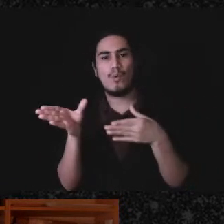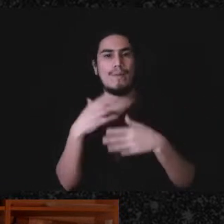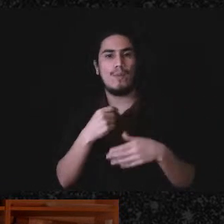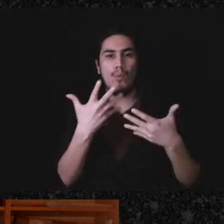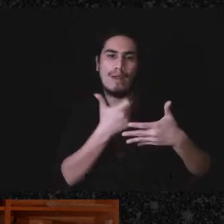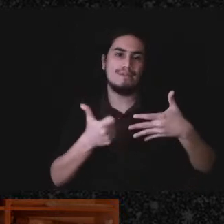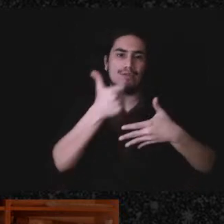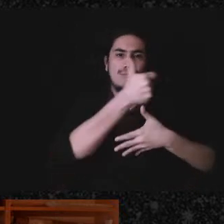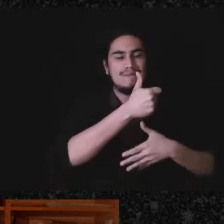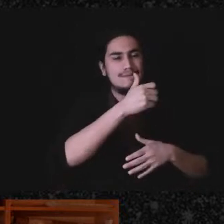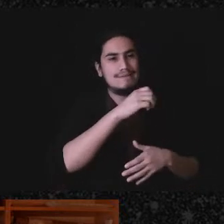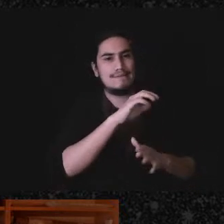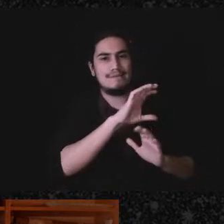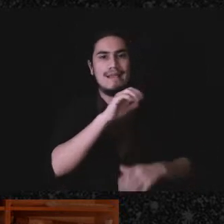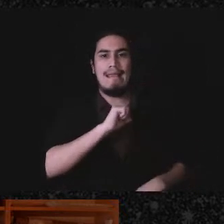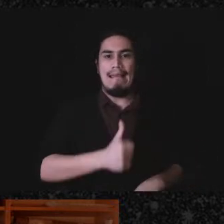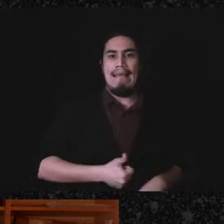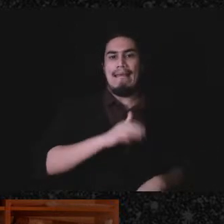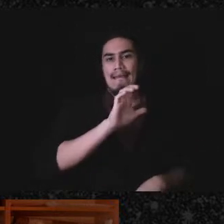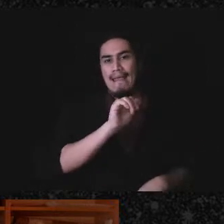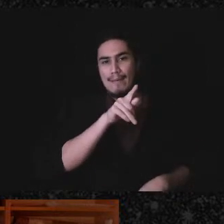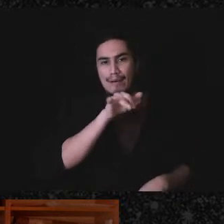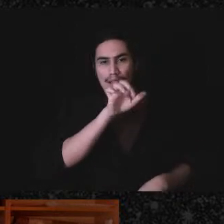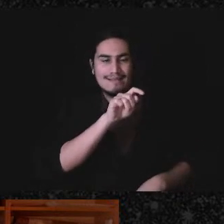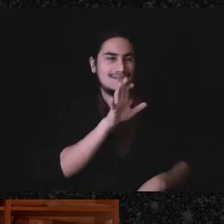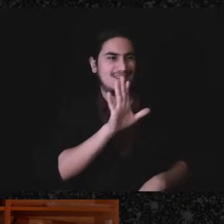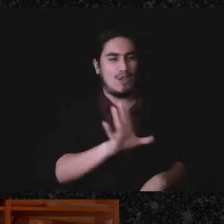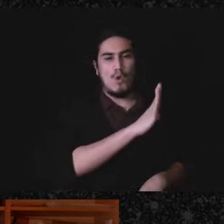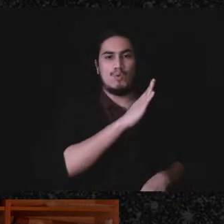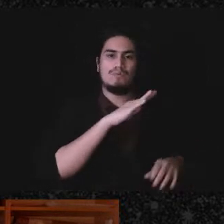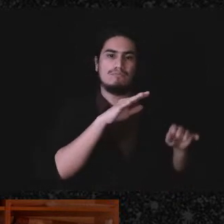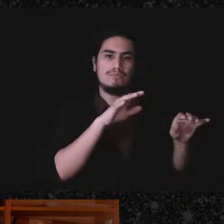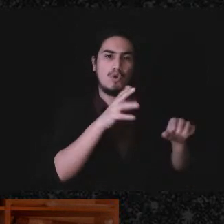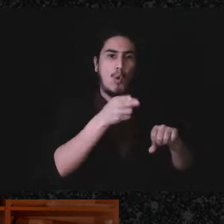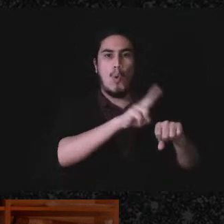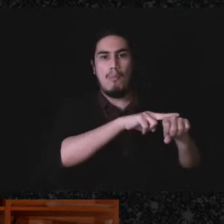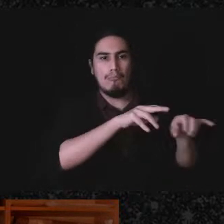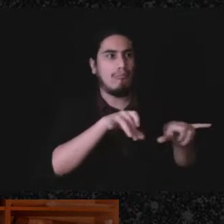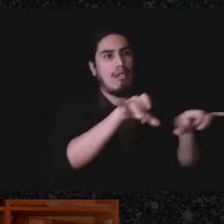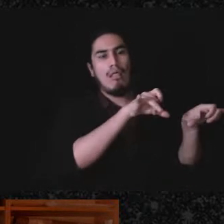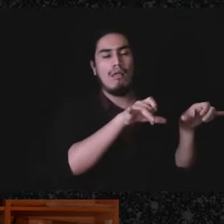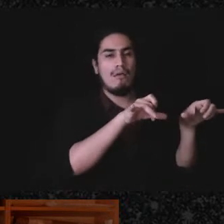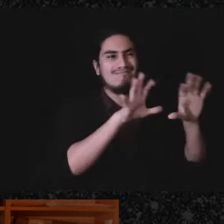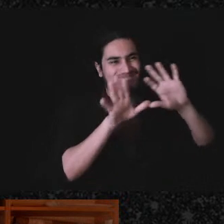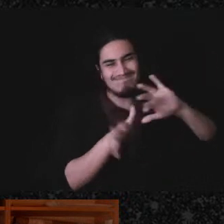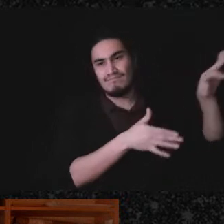capitalist culture norms and towards a different set of ideas about what leadership can look like.